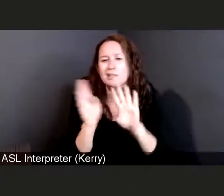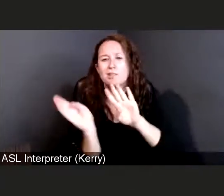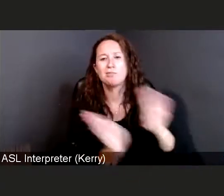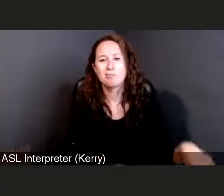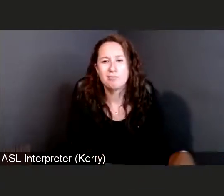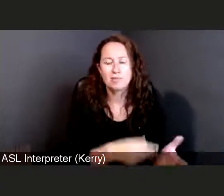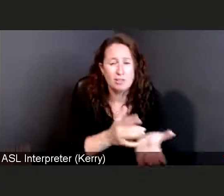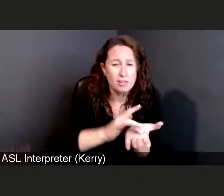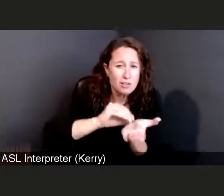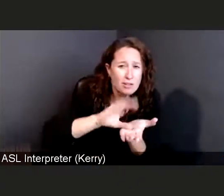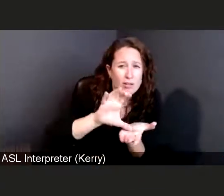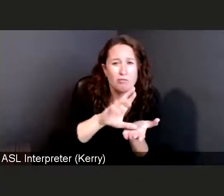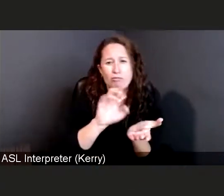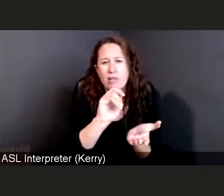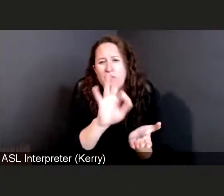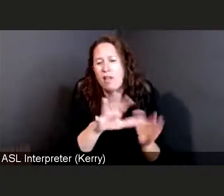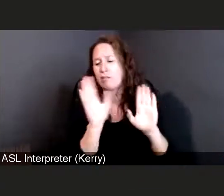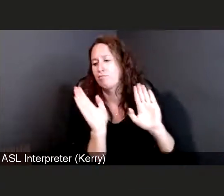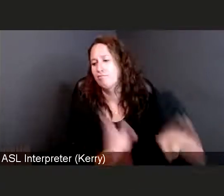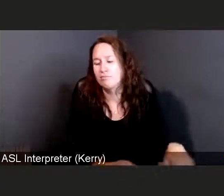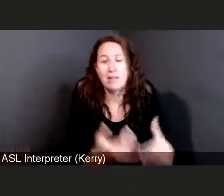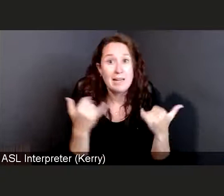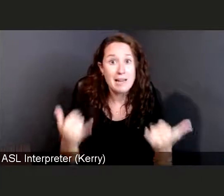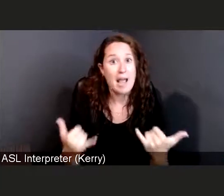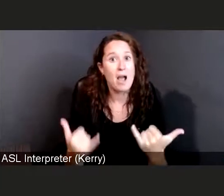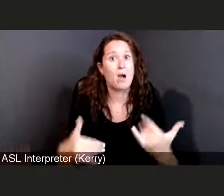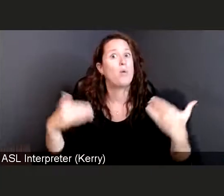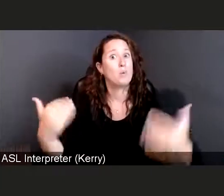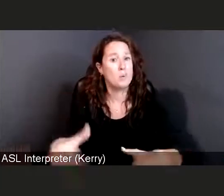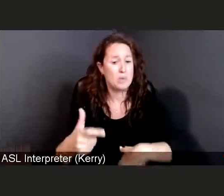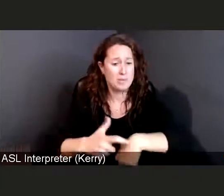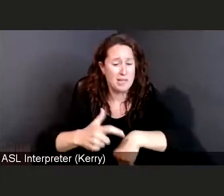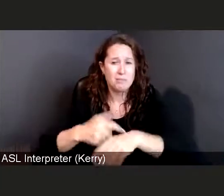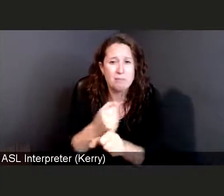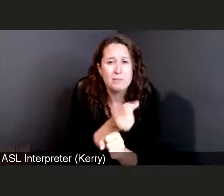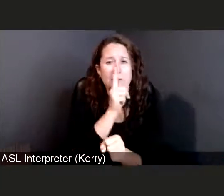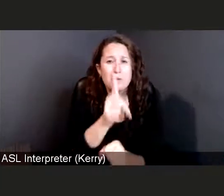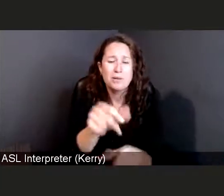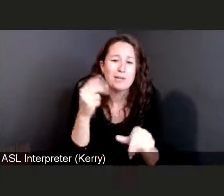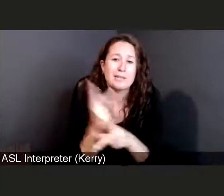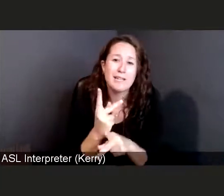Now, is a time to make sure that you are taking care of yourself because as Dr. Chasanov, and I said,